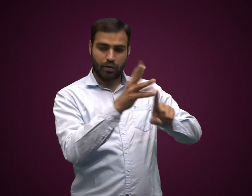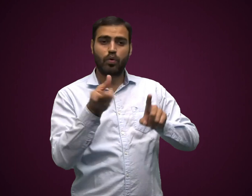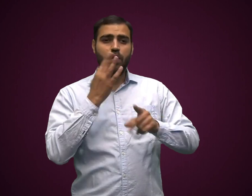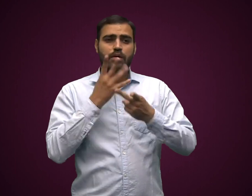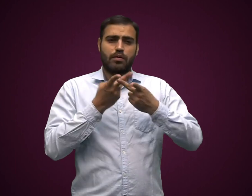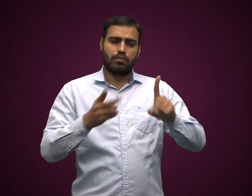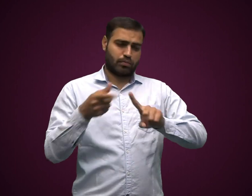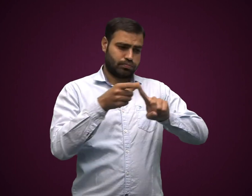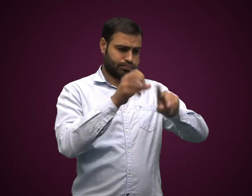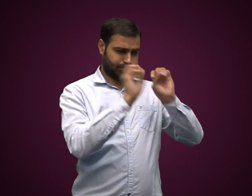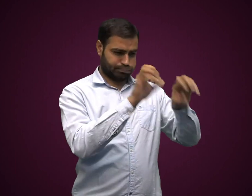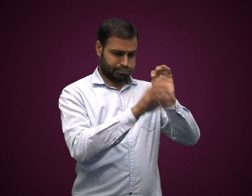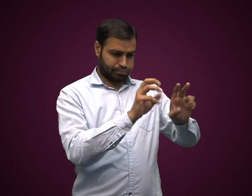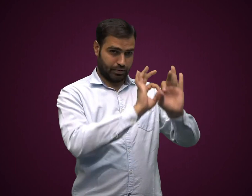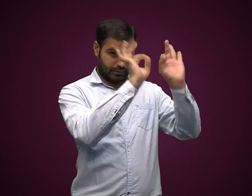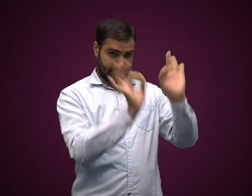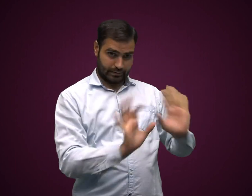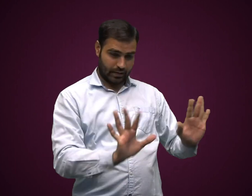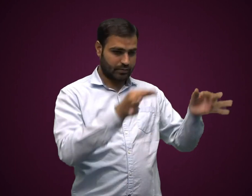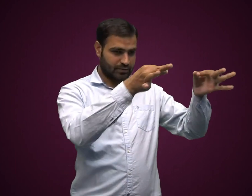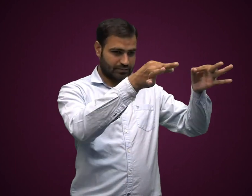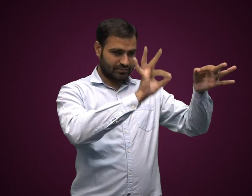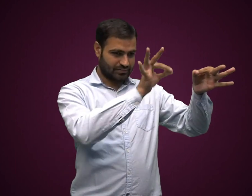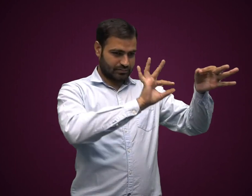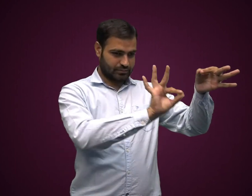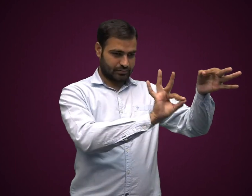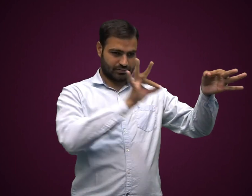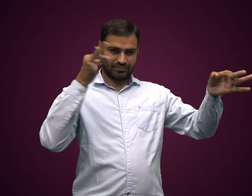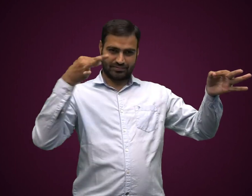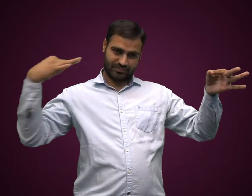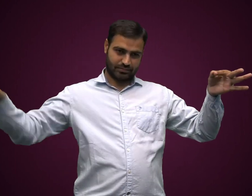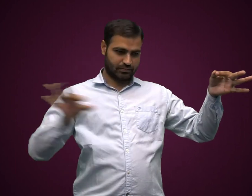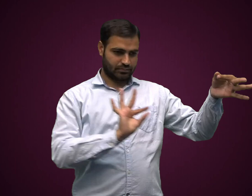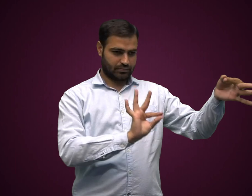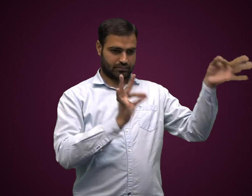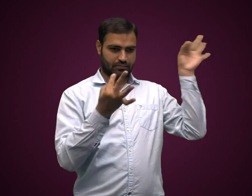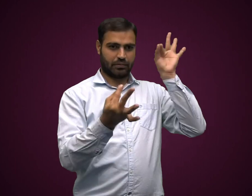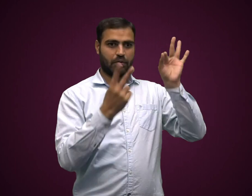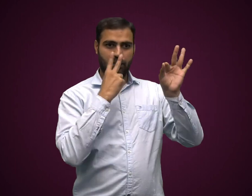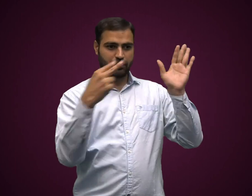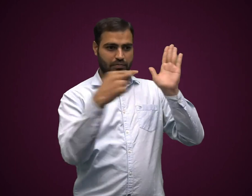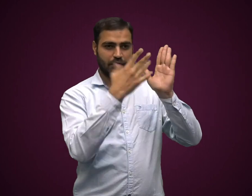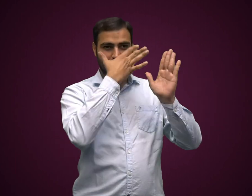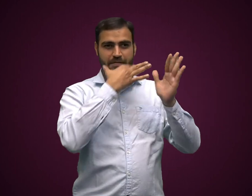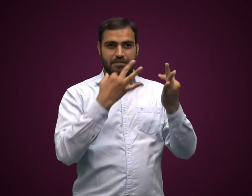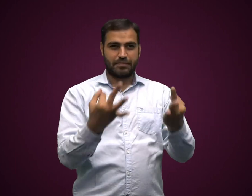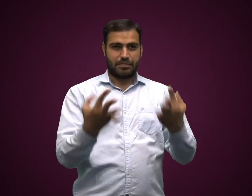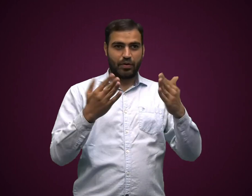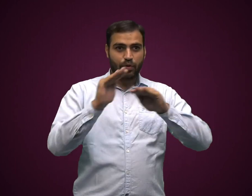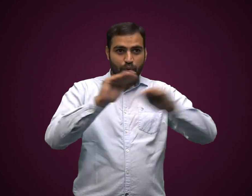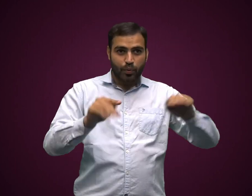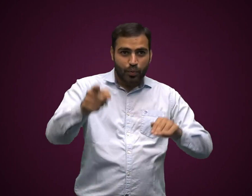Once it is done, remove the taped shapes from the paper. You will see a beautiful spray painting.